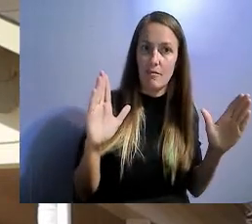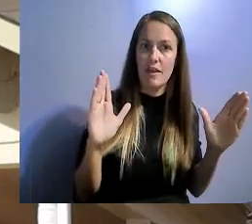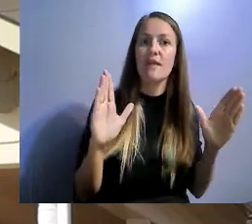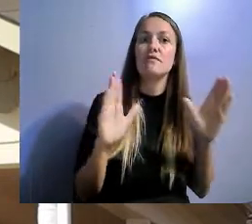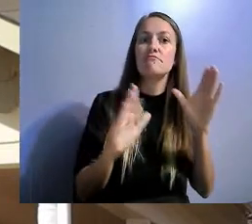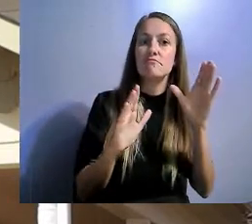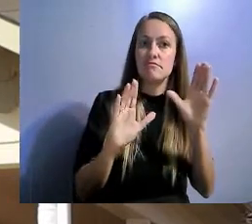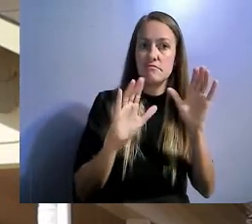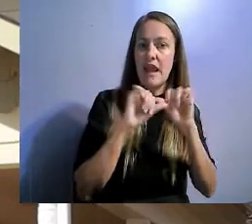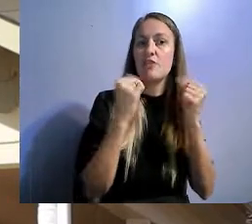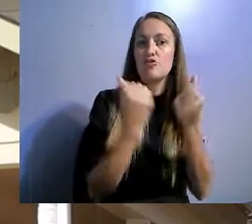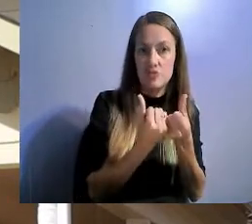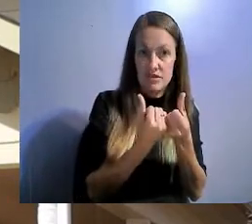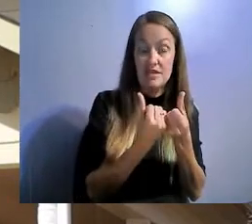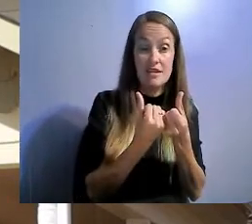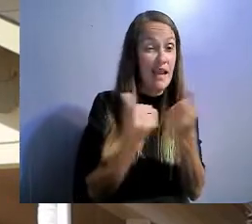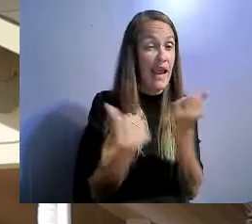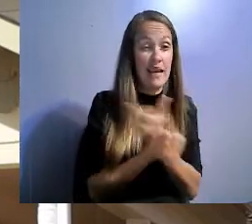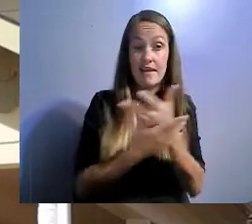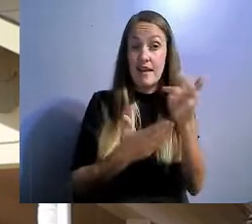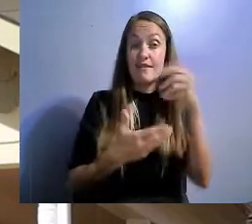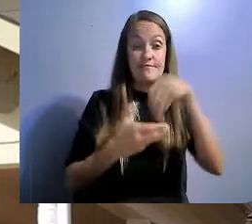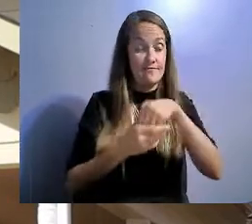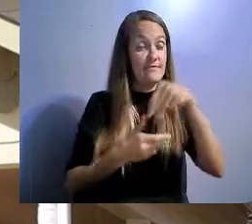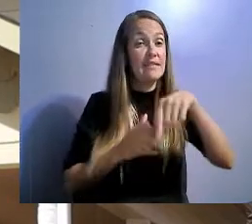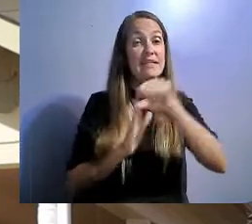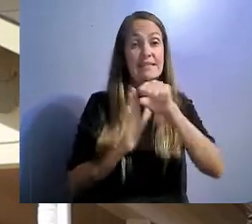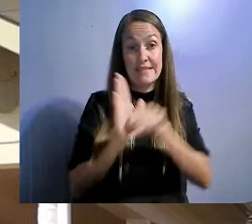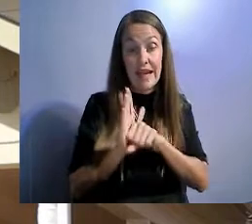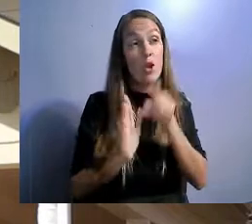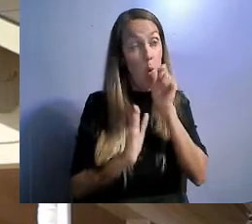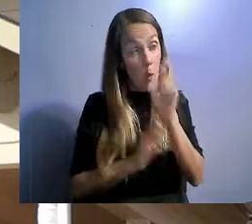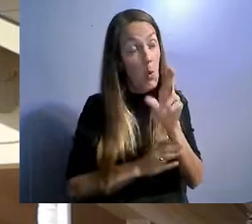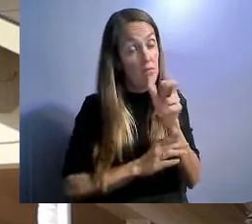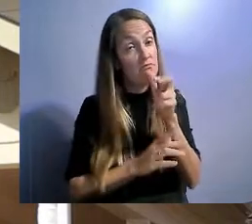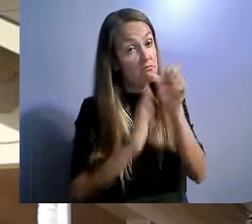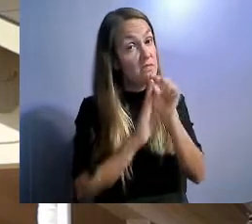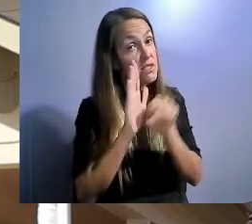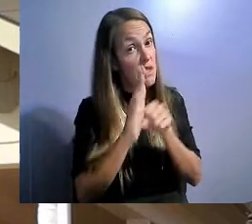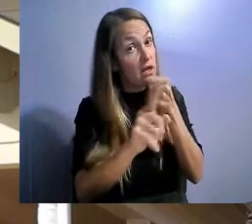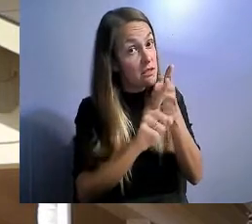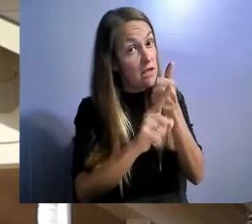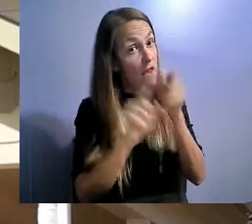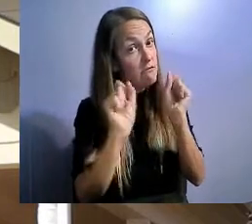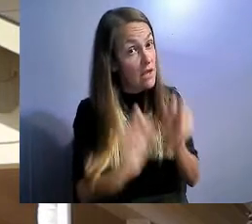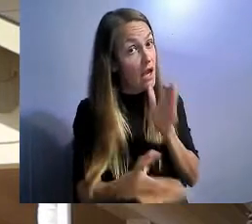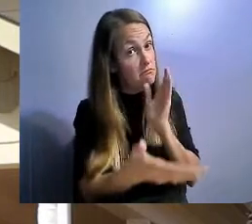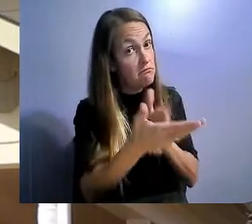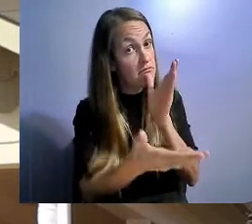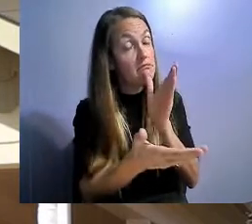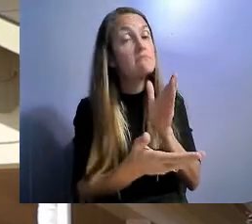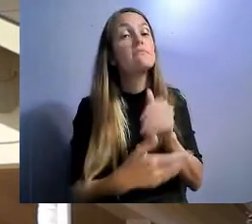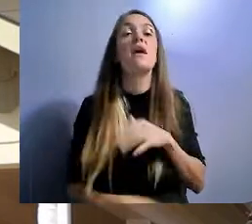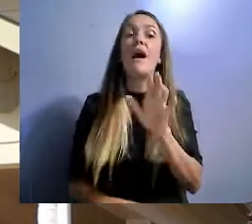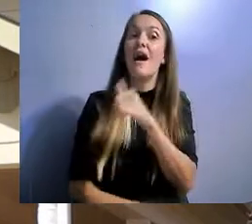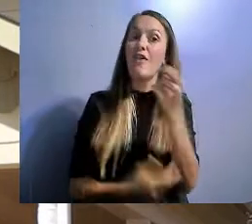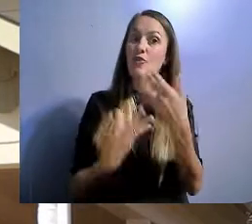Another great part of house Bill 211110 is it increases the remedies available with people with disabilities who experience